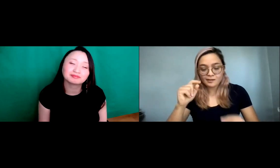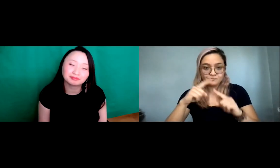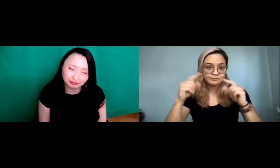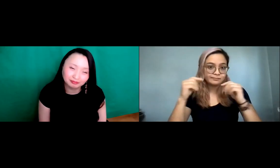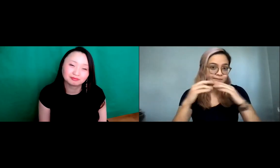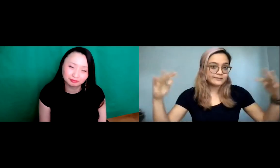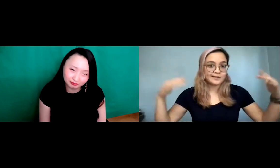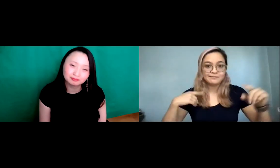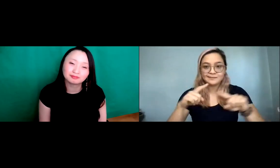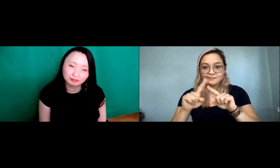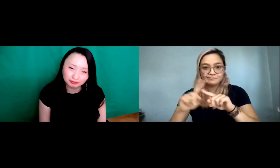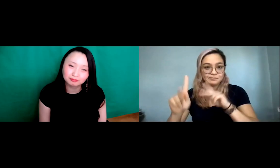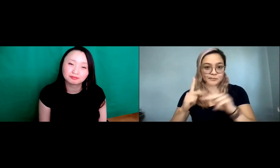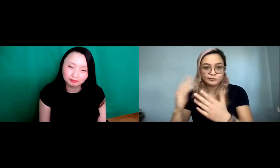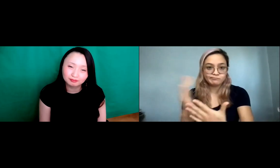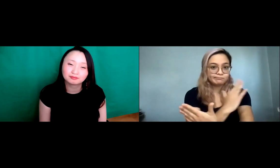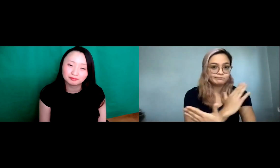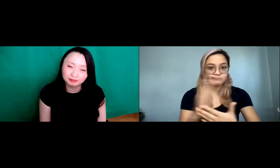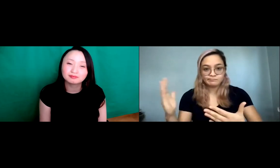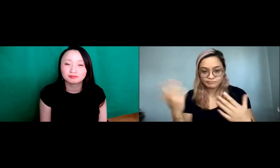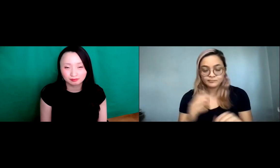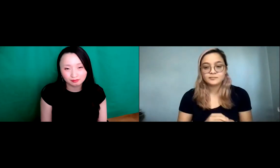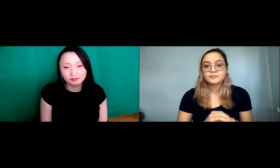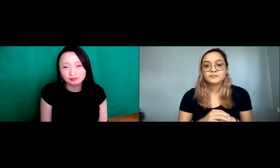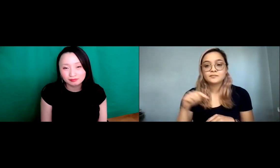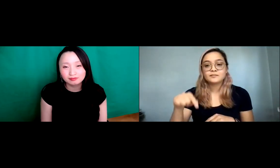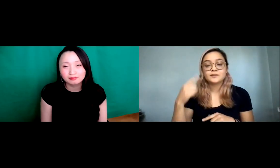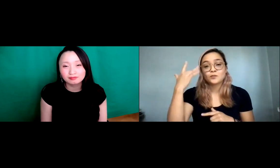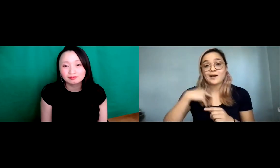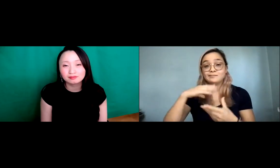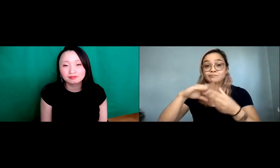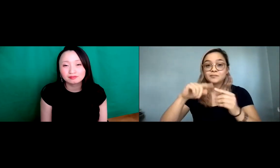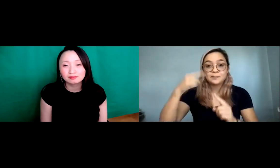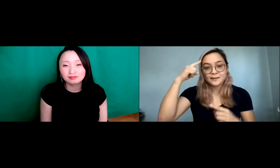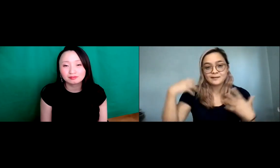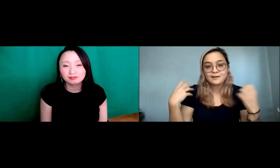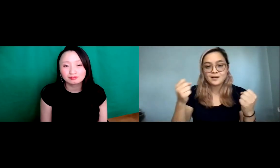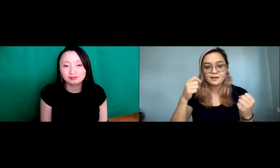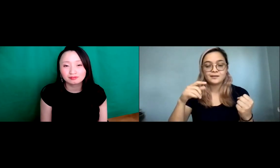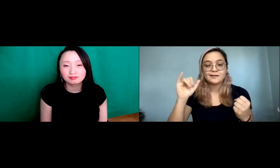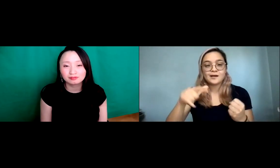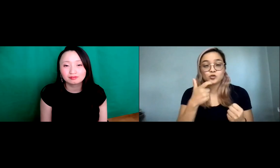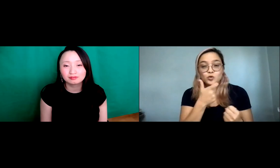America is a melting pot. And there's a wide variety of individuals that are here, and